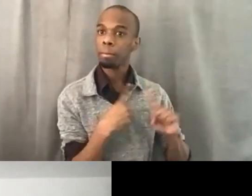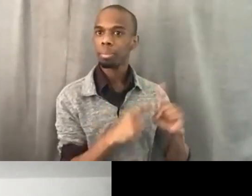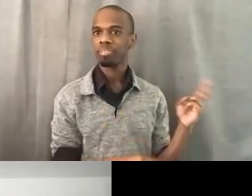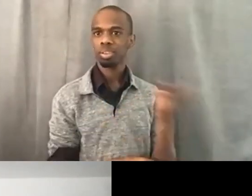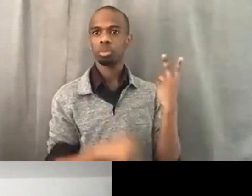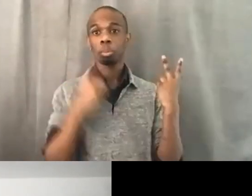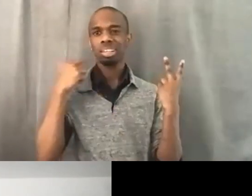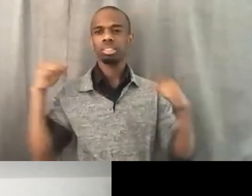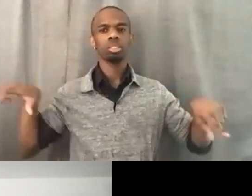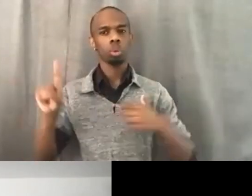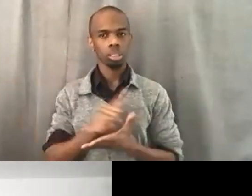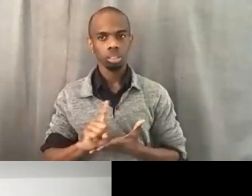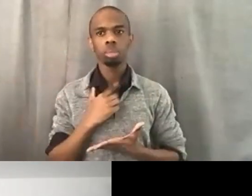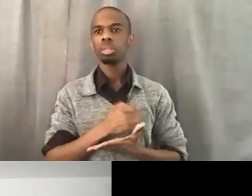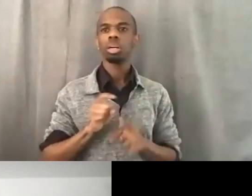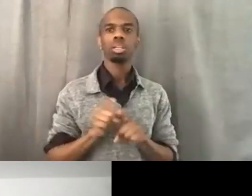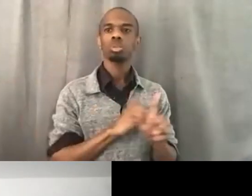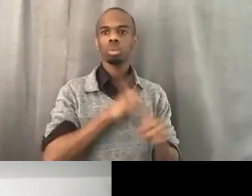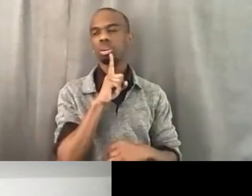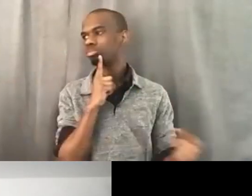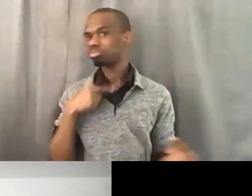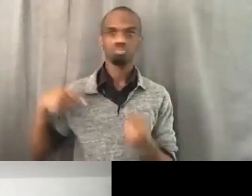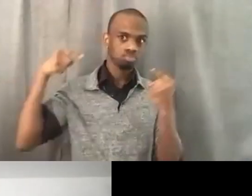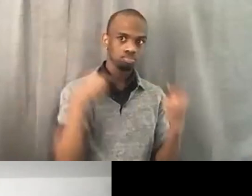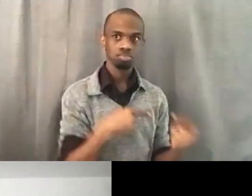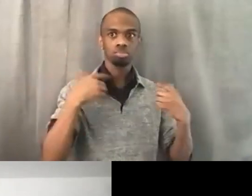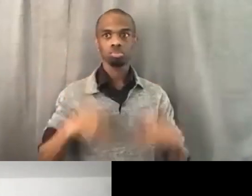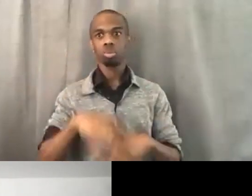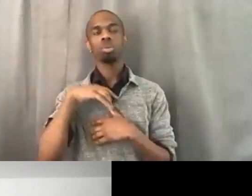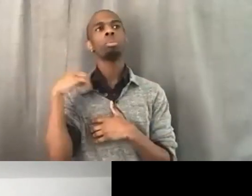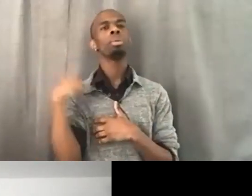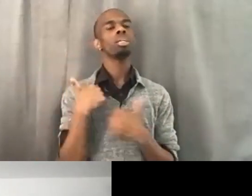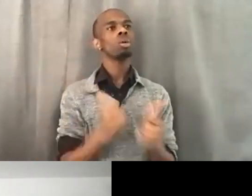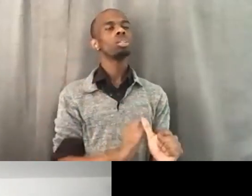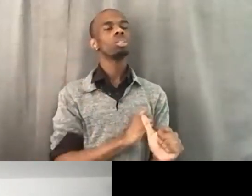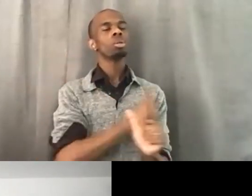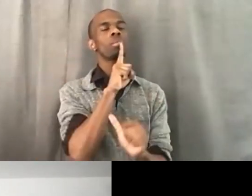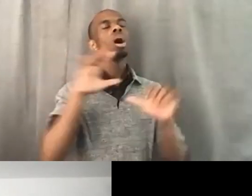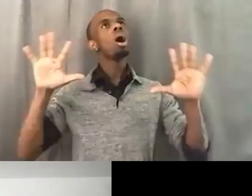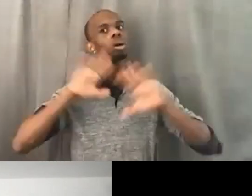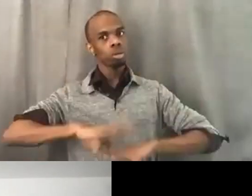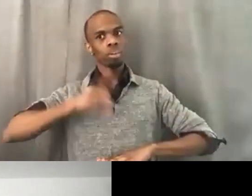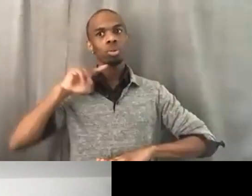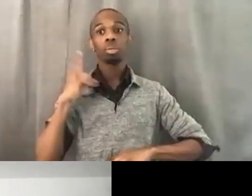kind of struggling to sit into something that has been a victory for me. My partner and I had just closed on our own house,